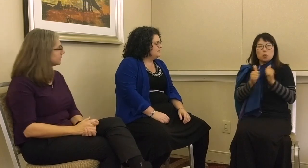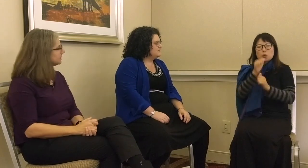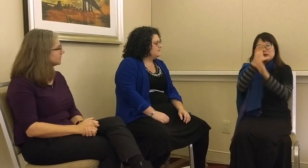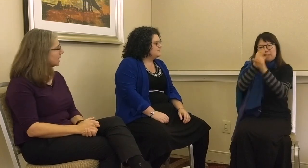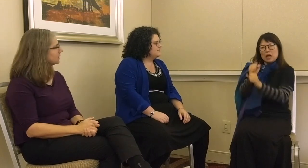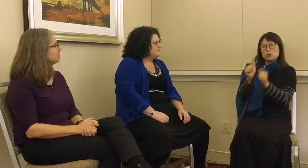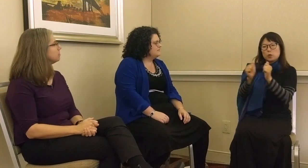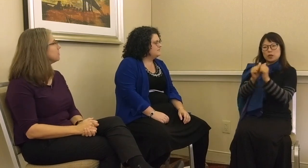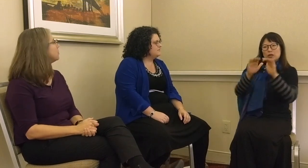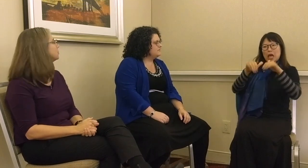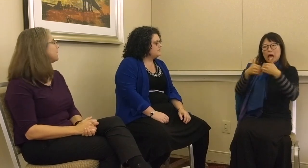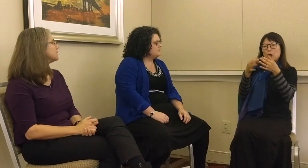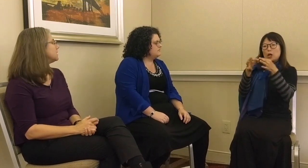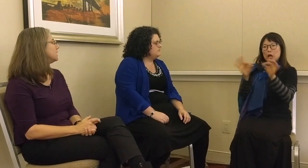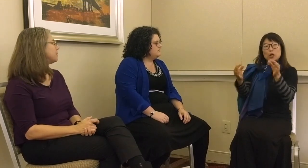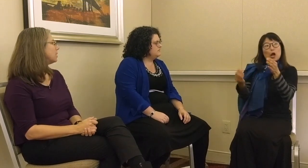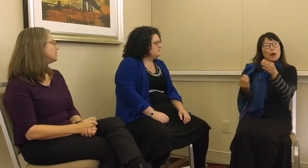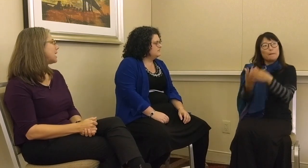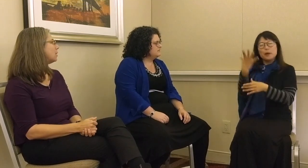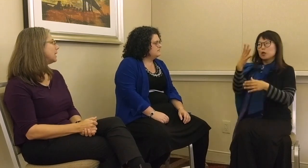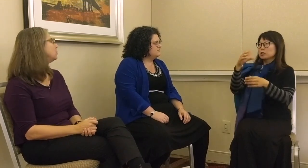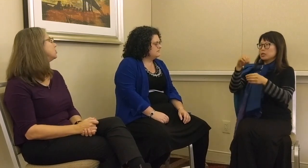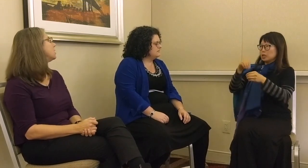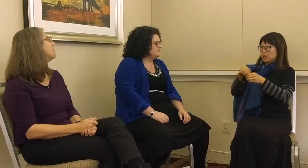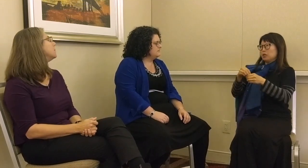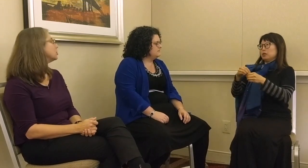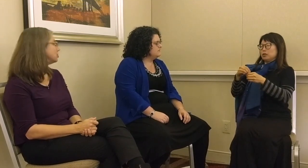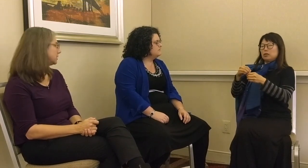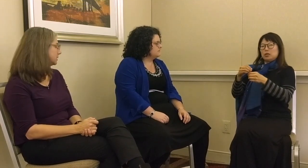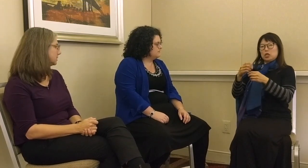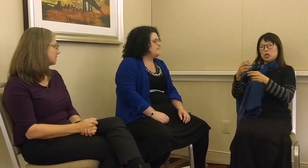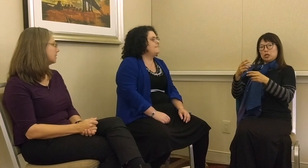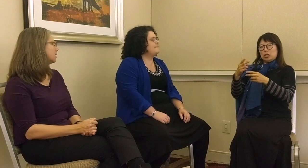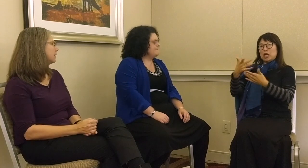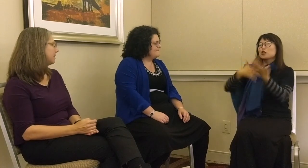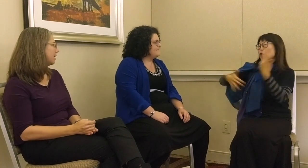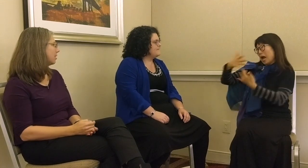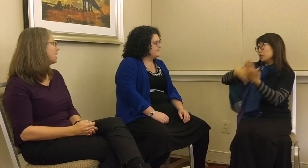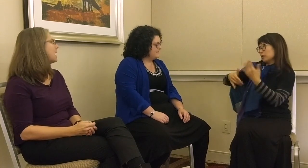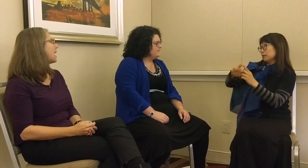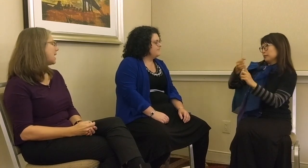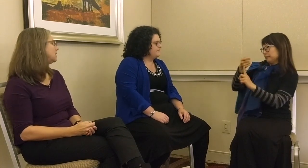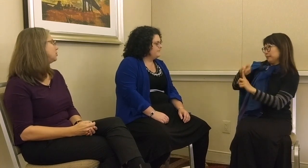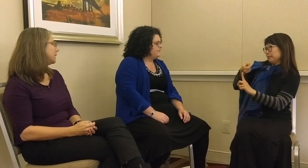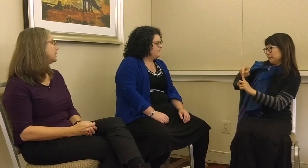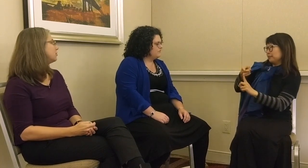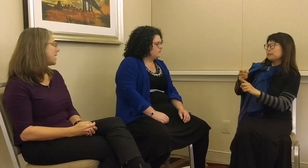L: Yes, exactly. The most fascinating part was how languages emerges there during interaction.